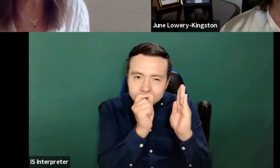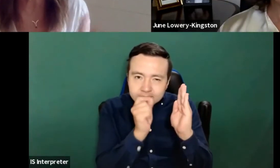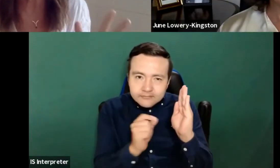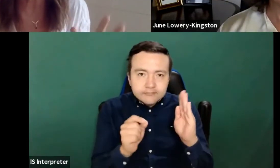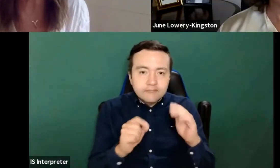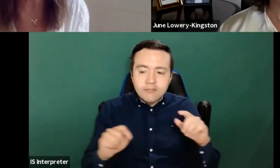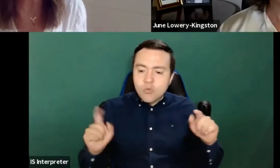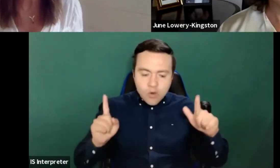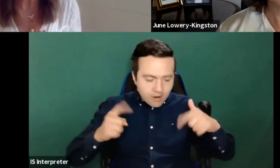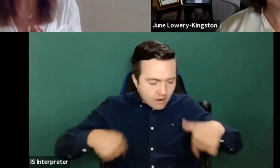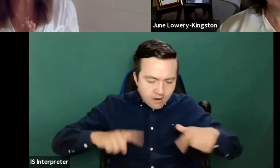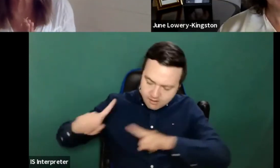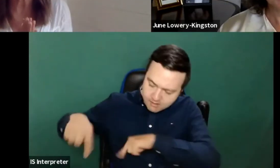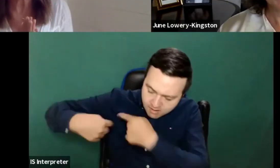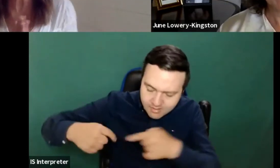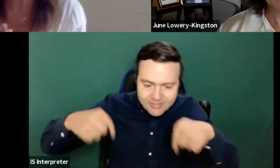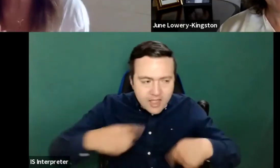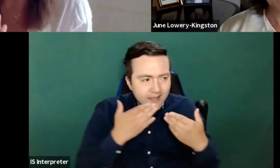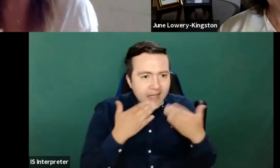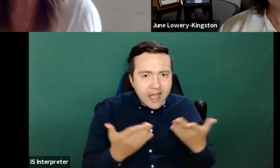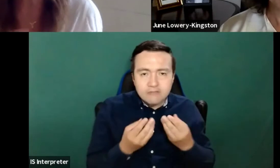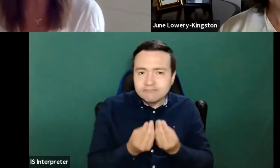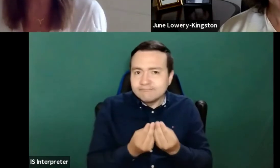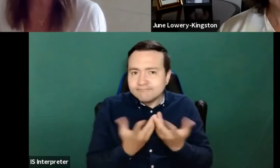And thank you for sharing all the details I put most of this was secret, but very good